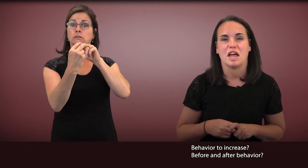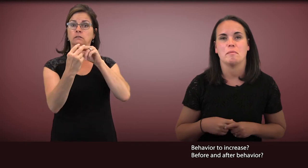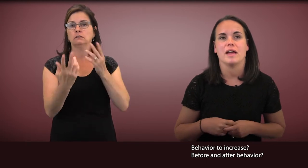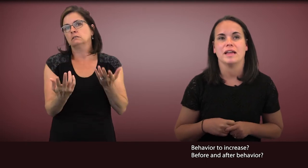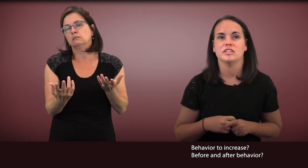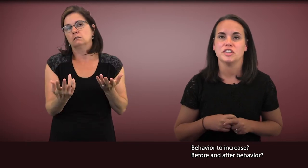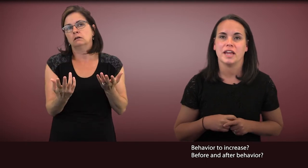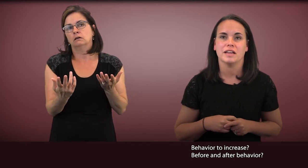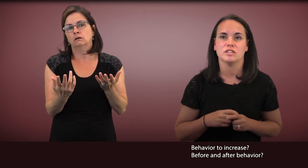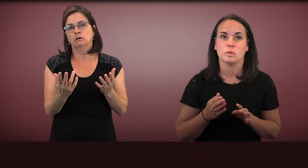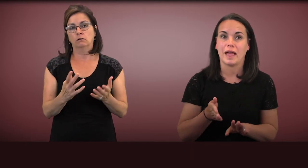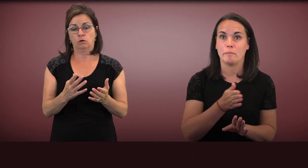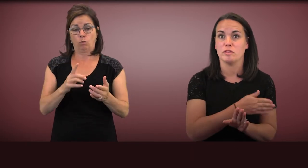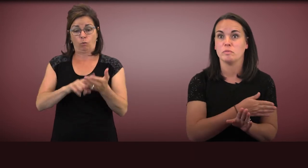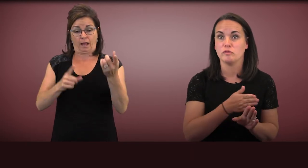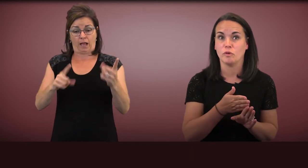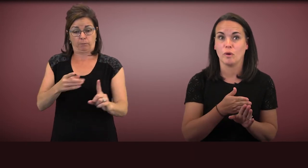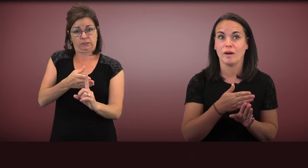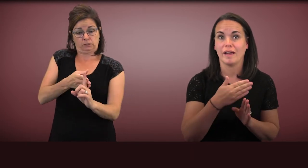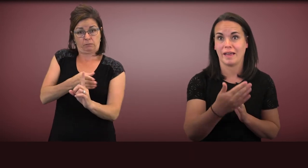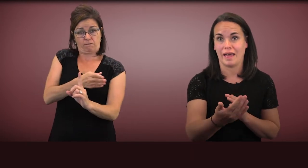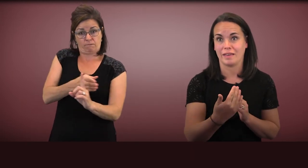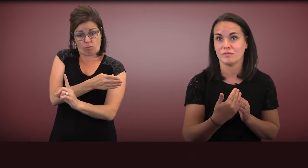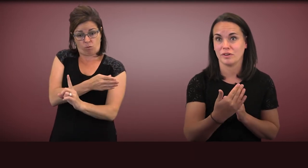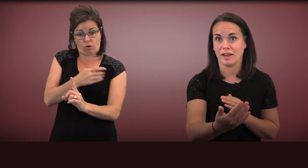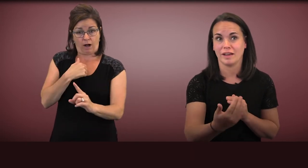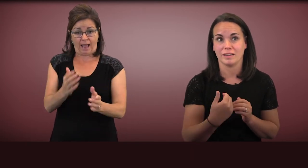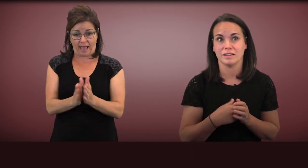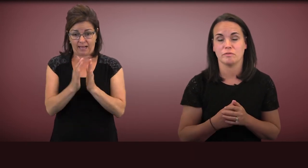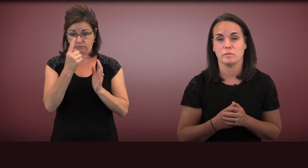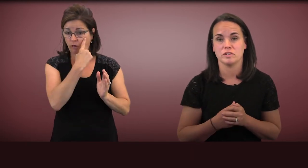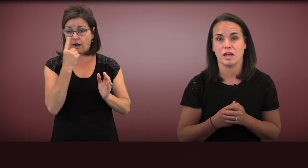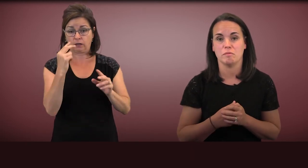I might change what happens before I asked for eye contact from the child